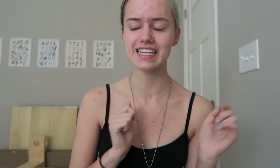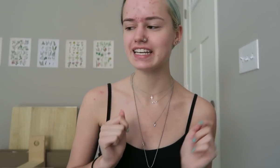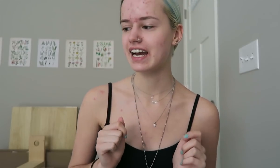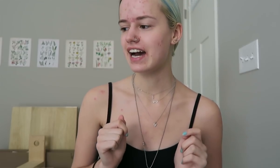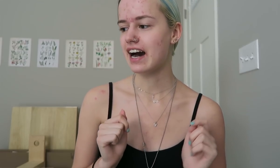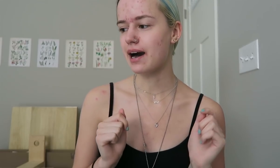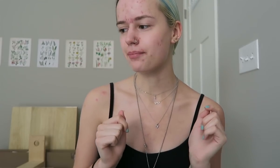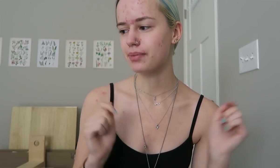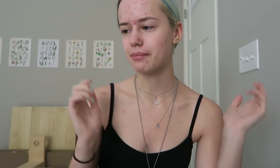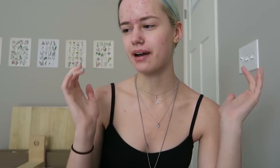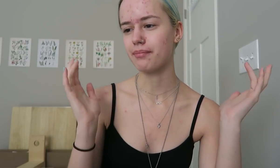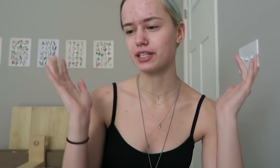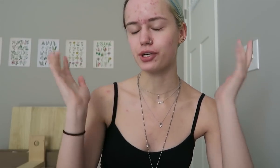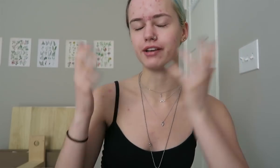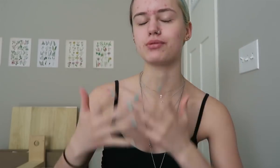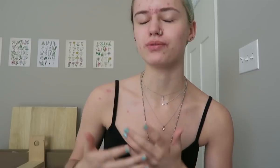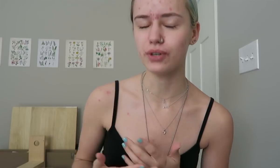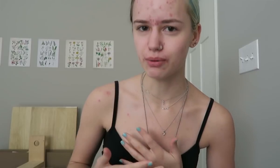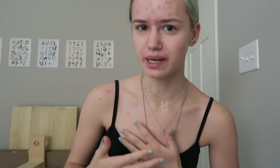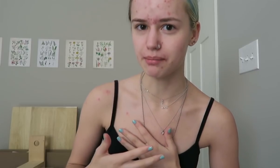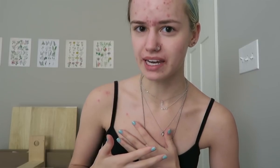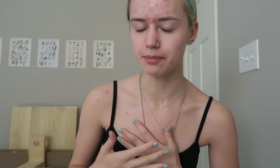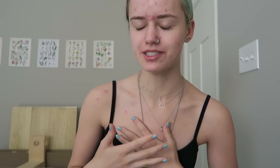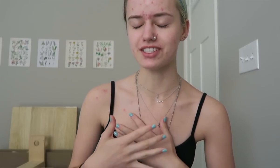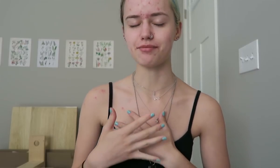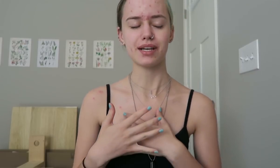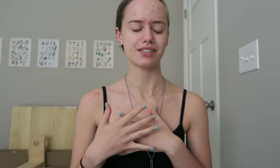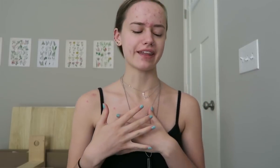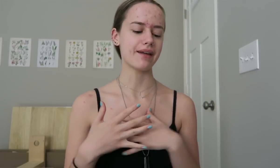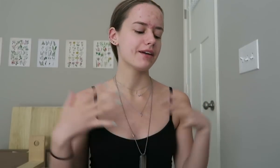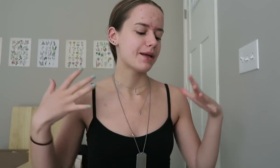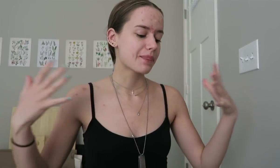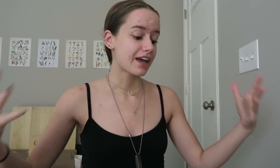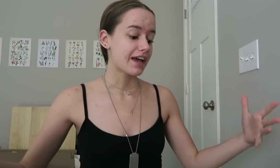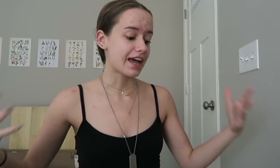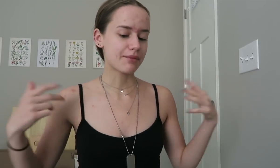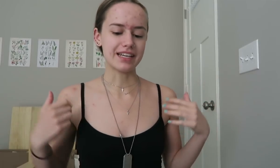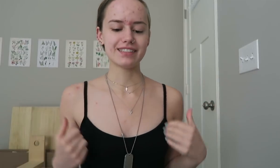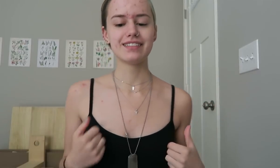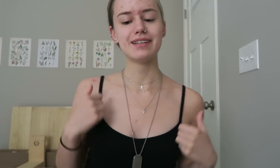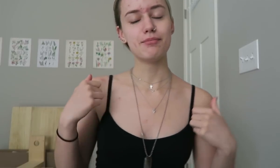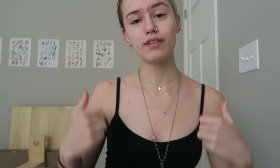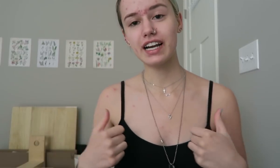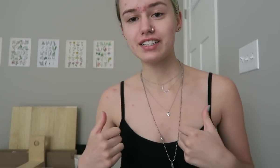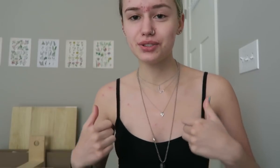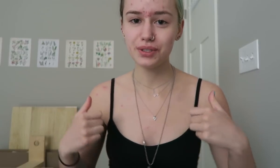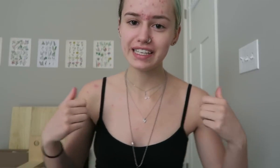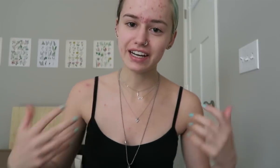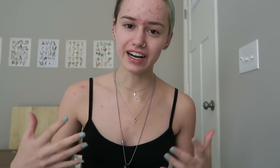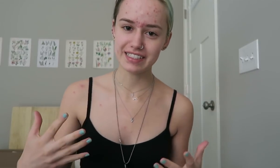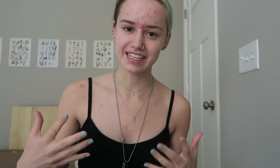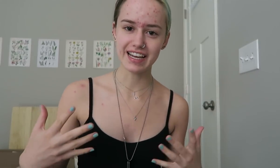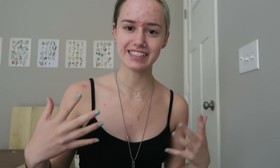Umm, but I'm like trying to avoid wearing makeup and stuff because of that. Anyways moving on to the content